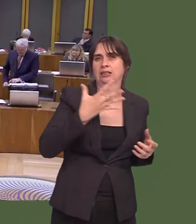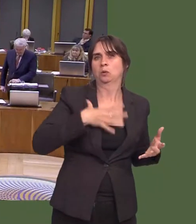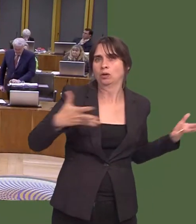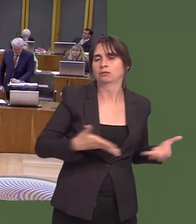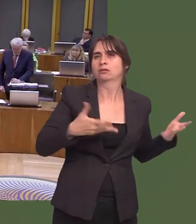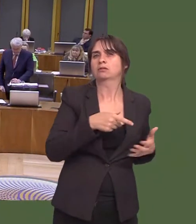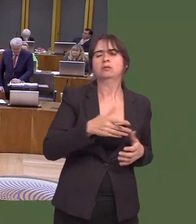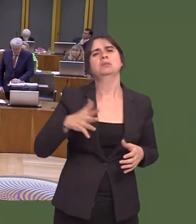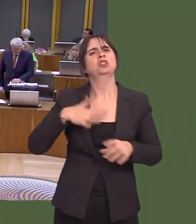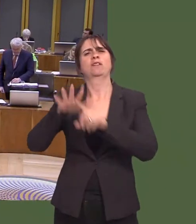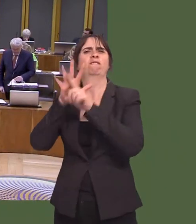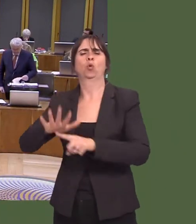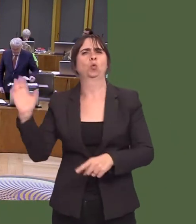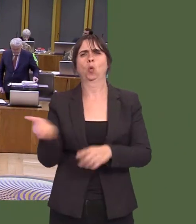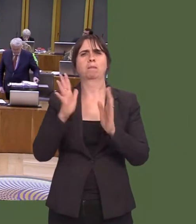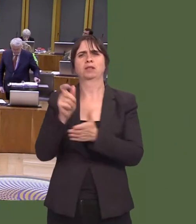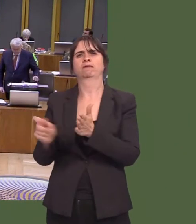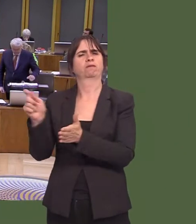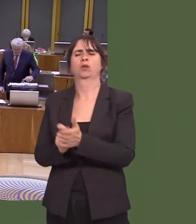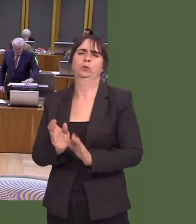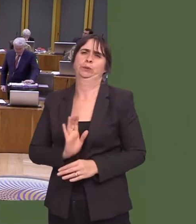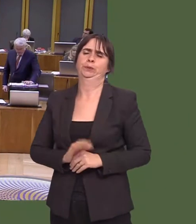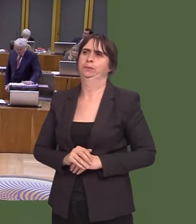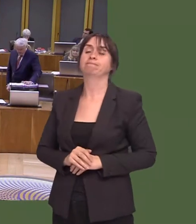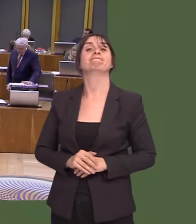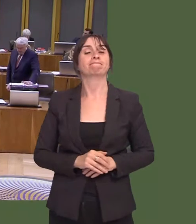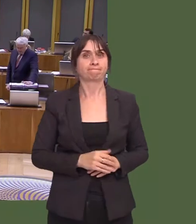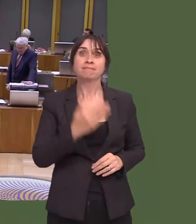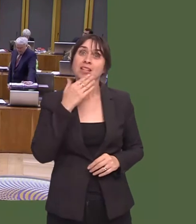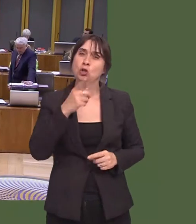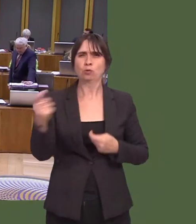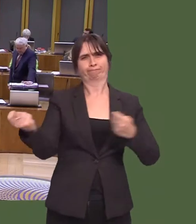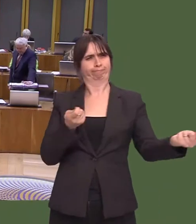And on the subject of voting, I thank him for his leadership of the Welsh Labour election